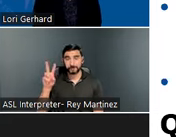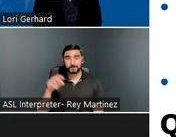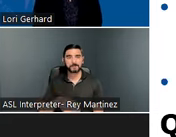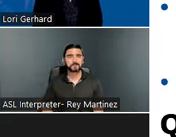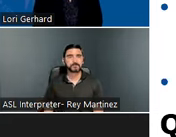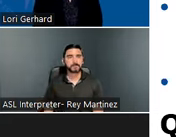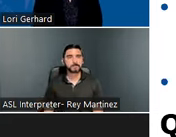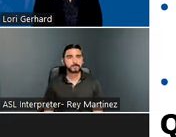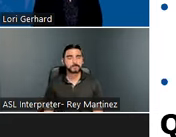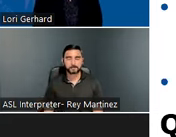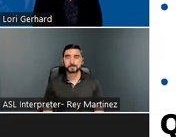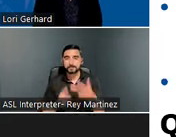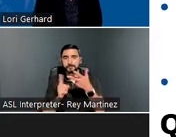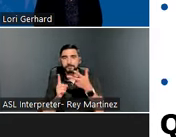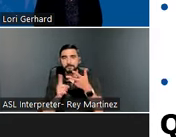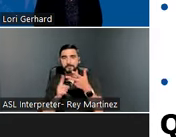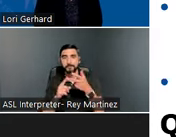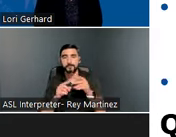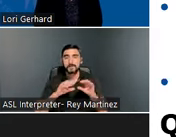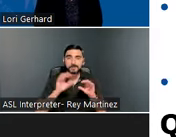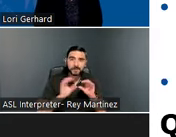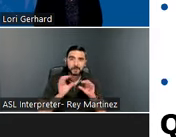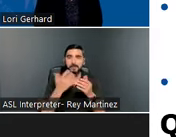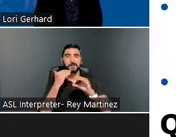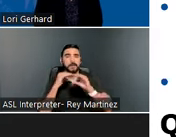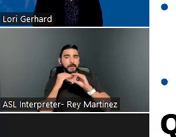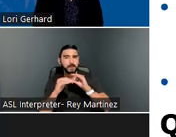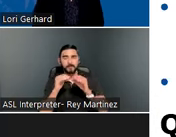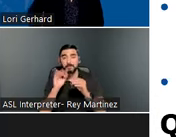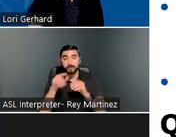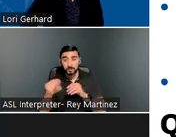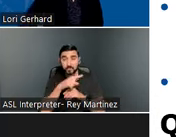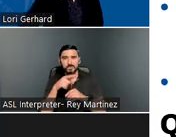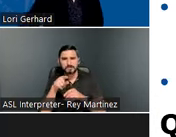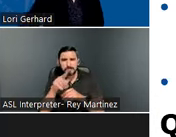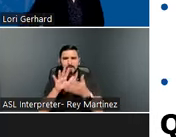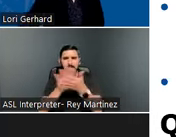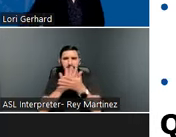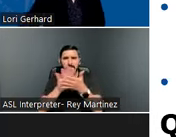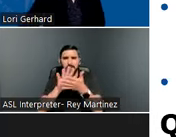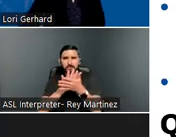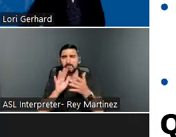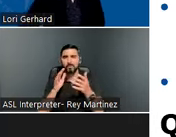please use the chat or email if you have a technical issue or comment for other attendees.